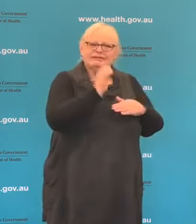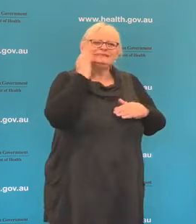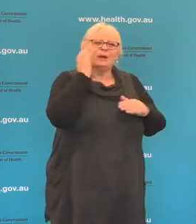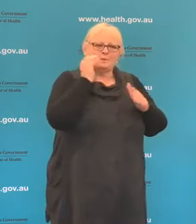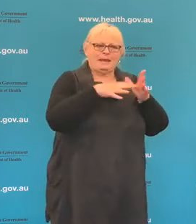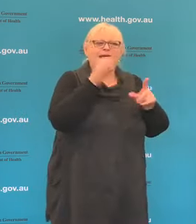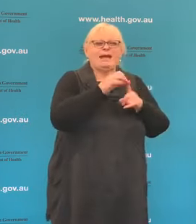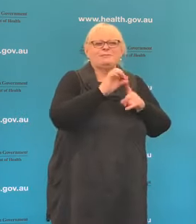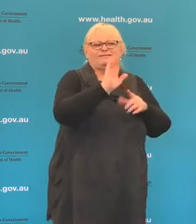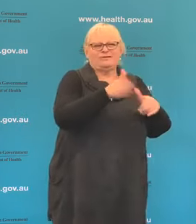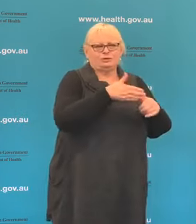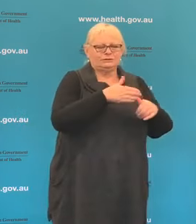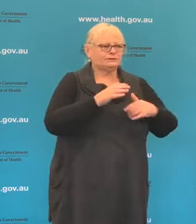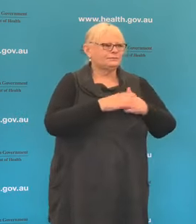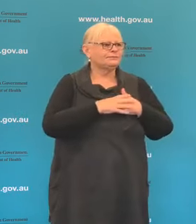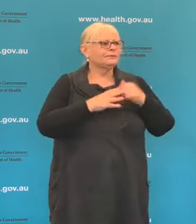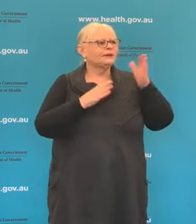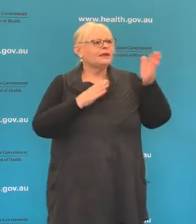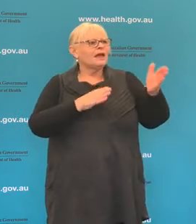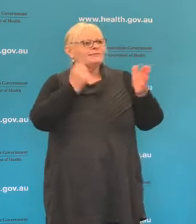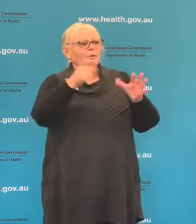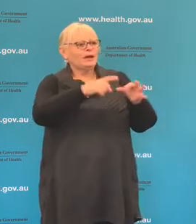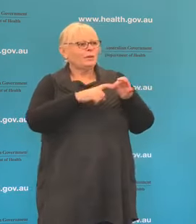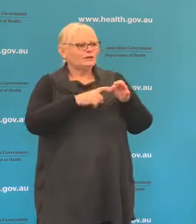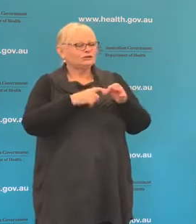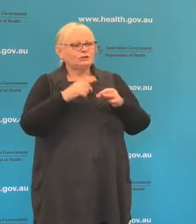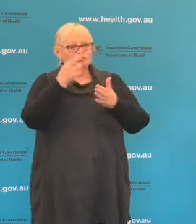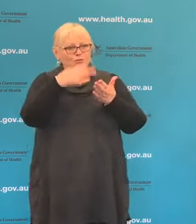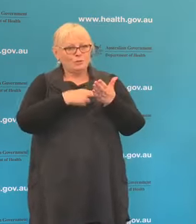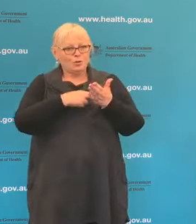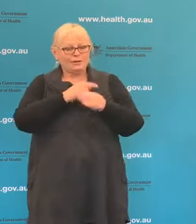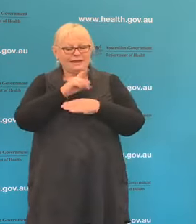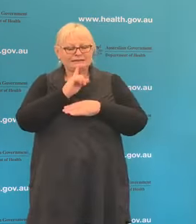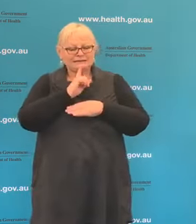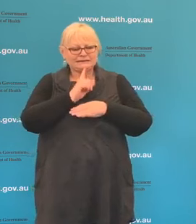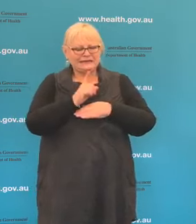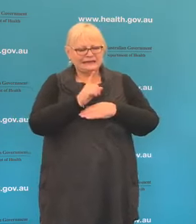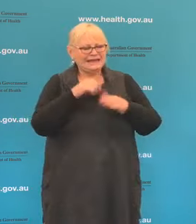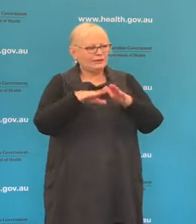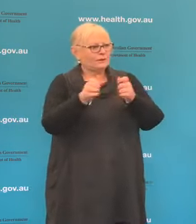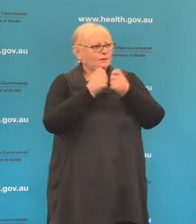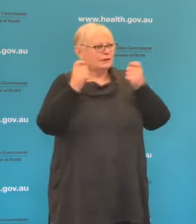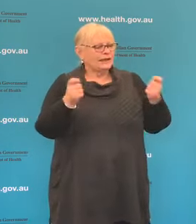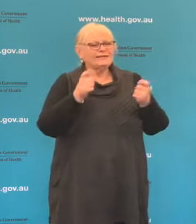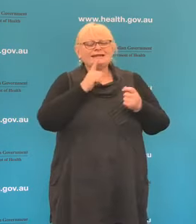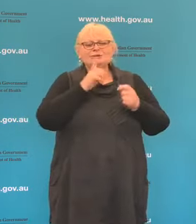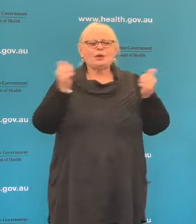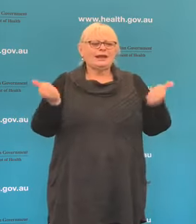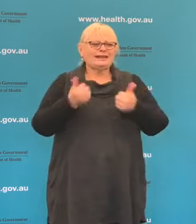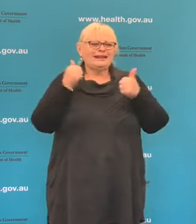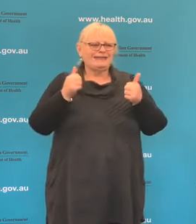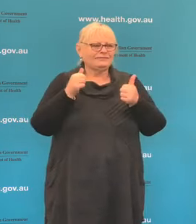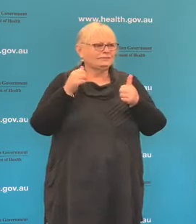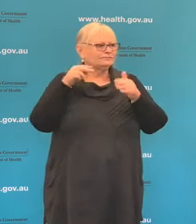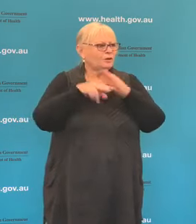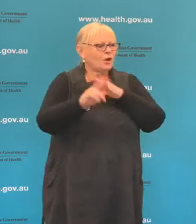A report in the media today suggests a lack of transparency about the origin of the virus and the